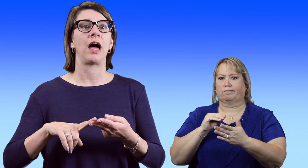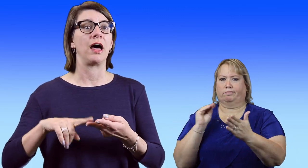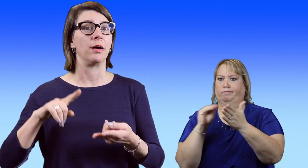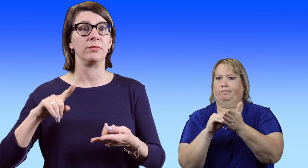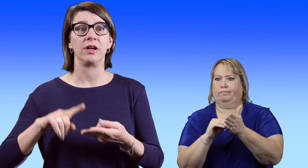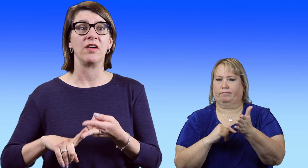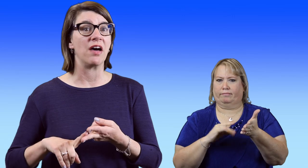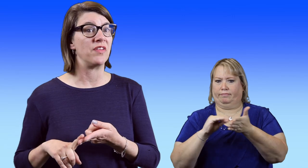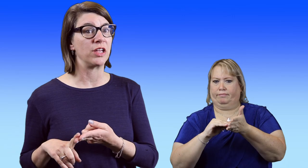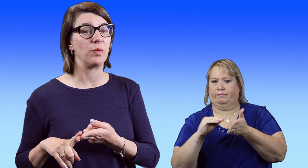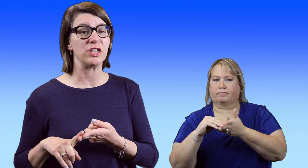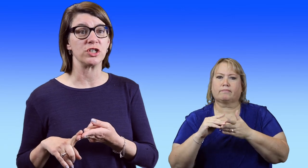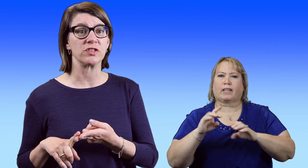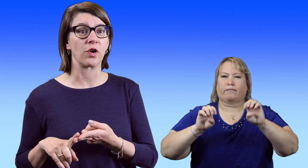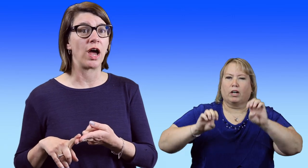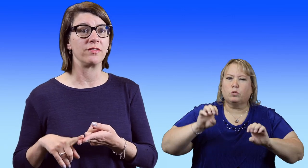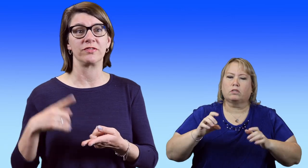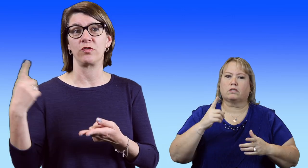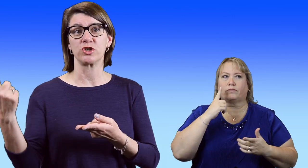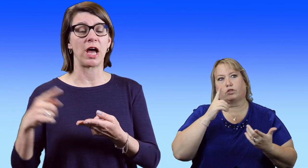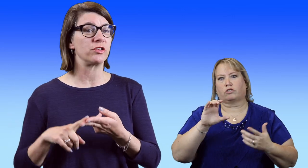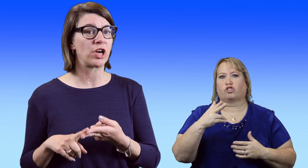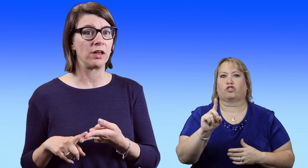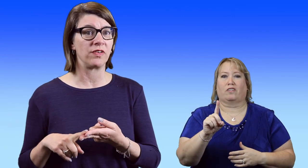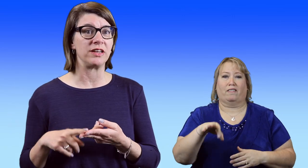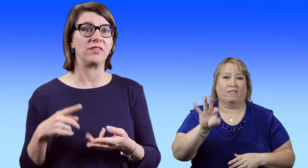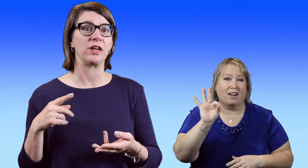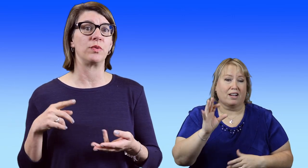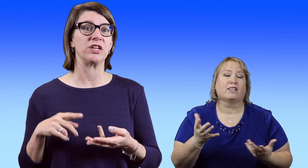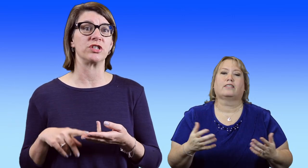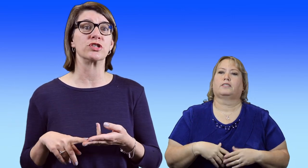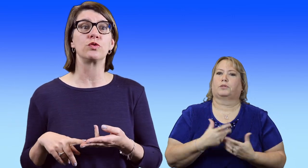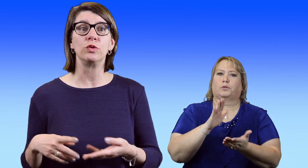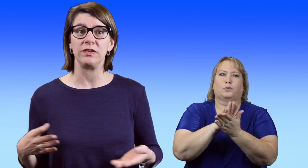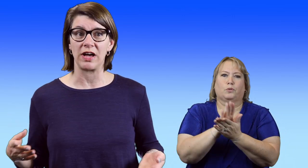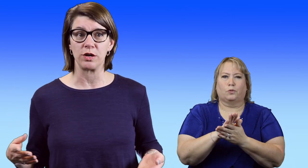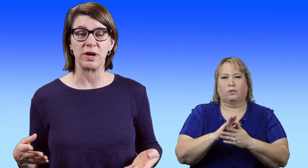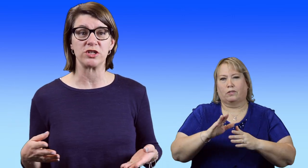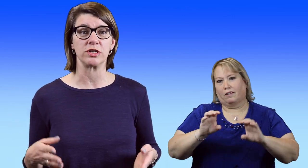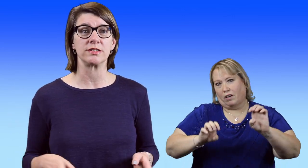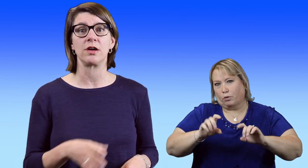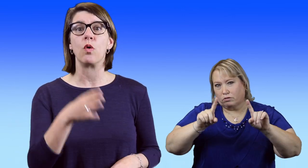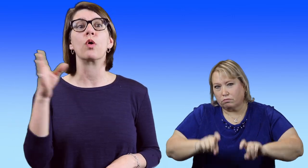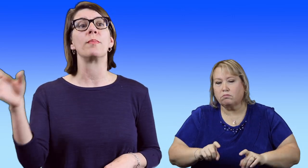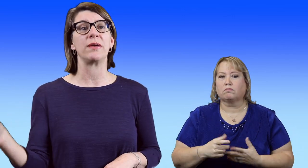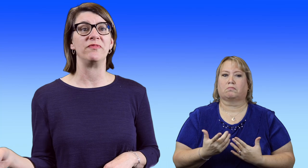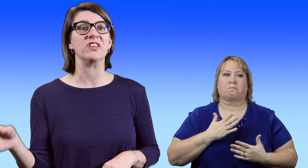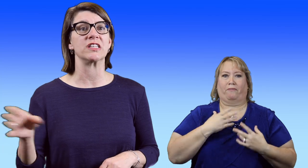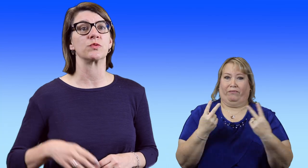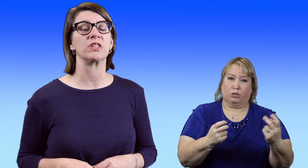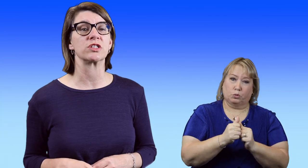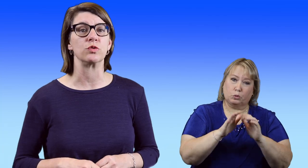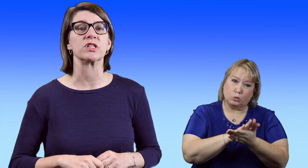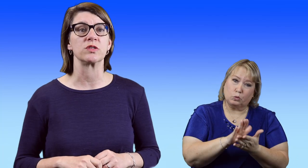evaluations for child finding evaluations, school evaluations, or my visits with the schools as well.